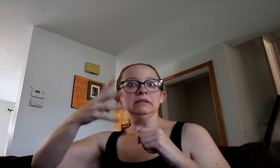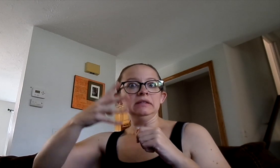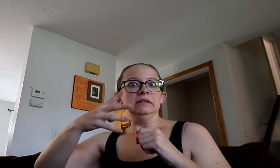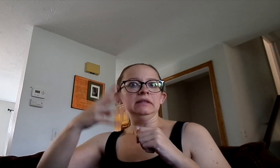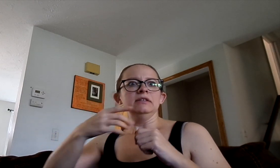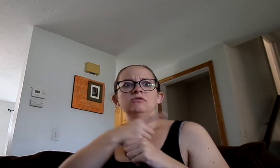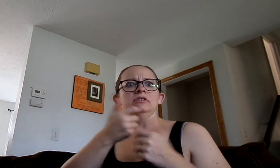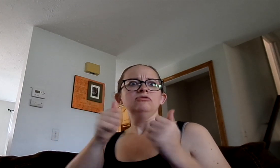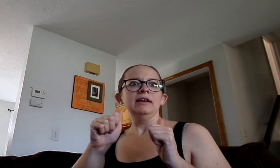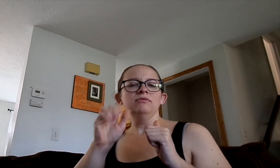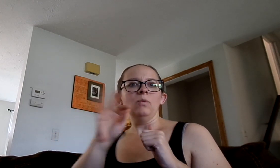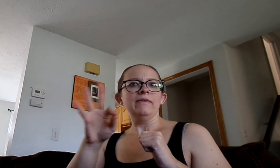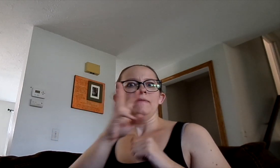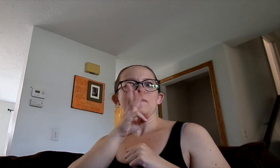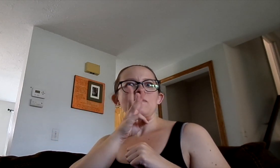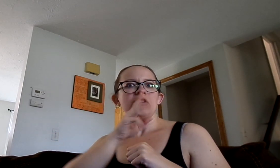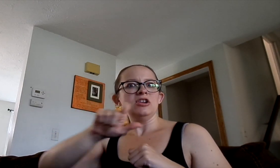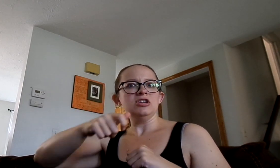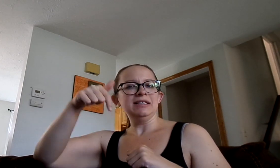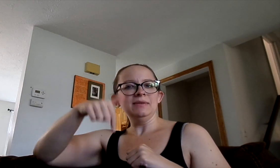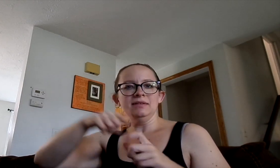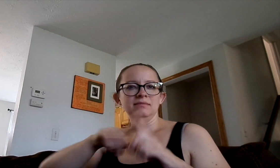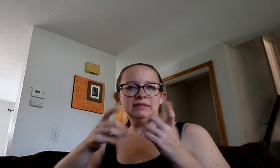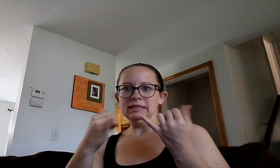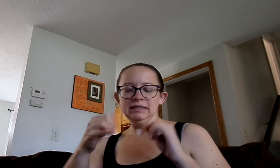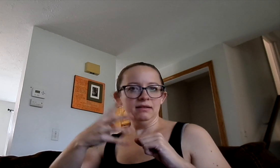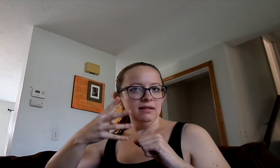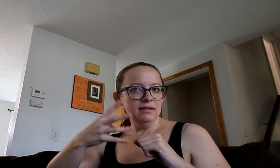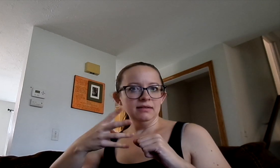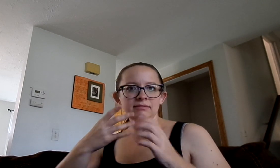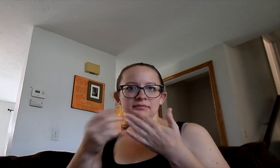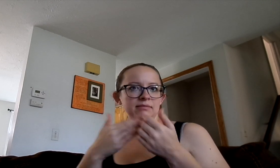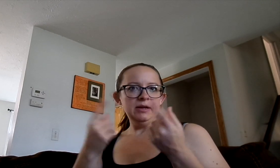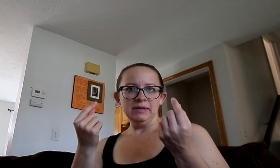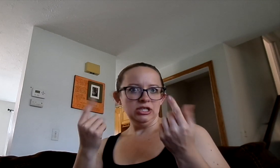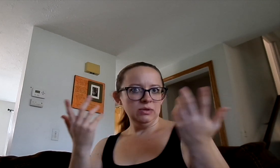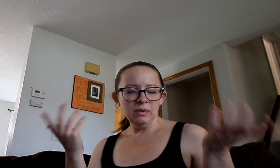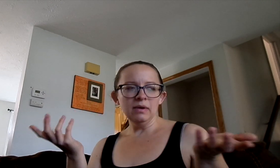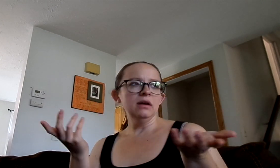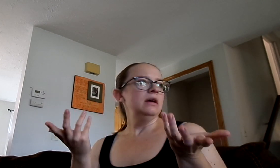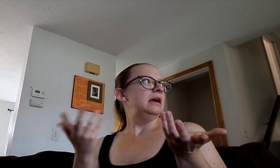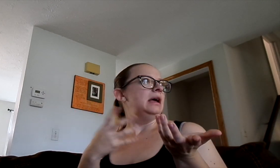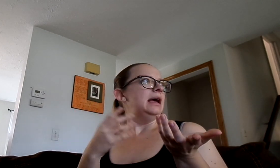Not just a drip, but a good stream of water. She tried to turn off the water downstairs, but it was still leaking no matter what.